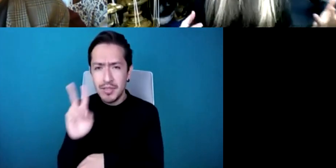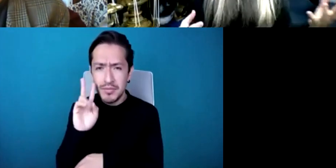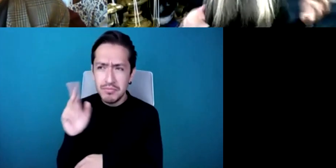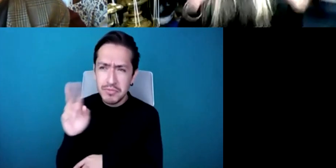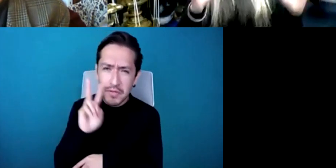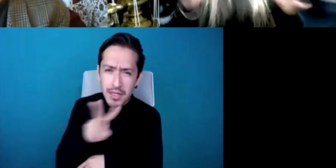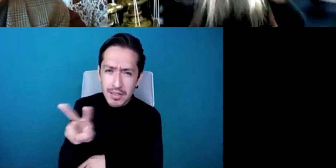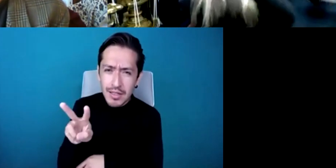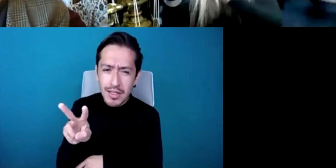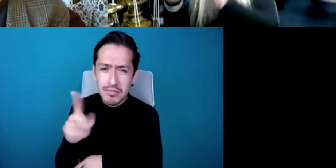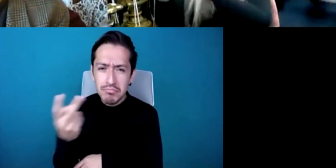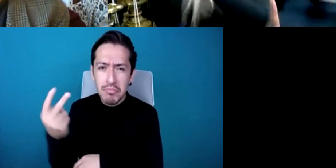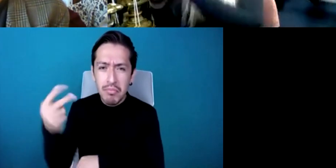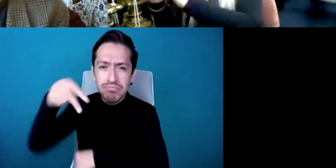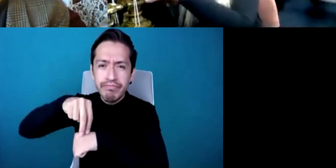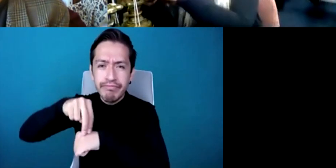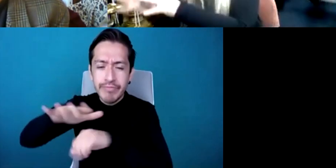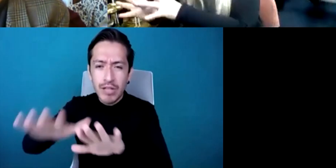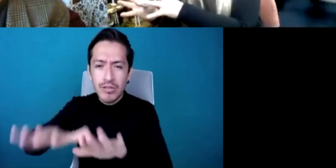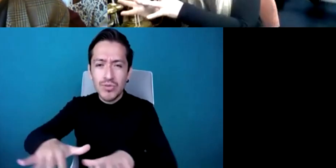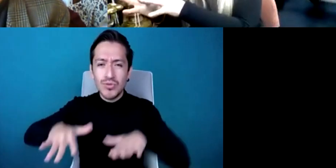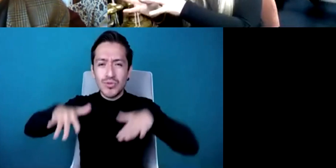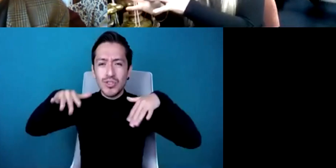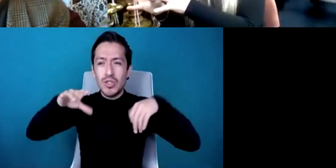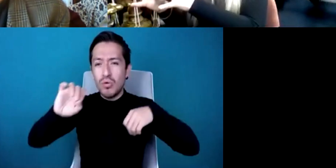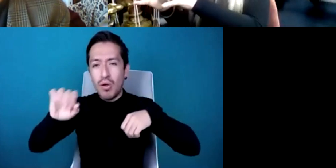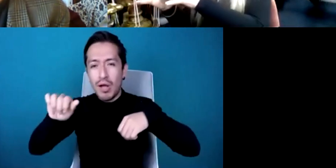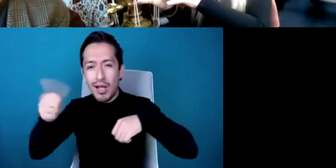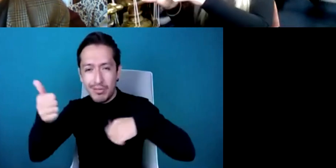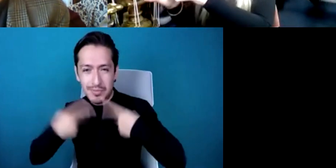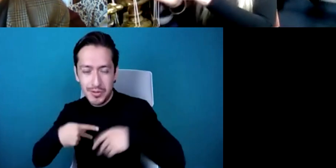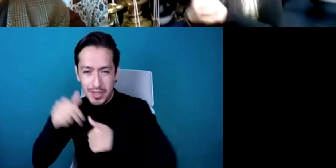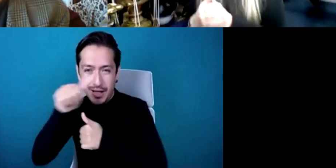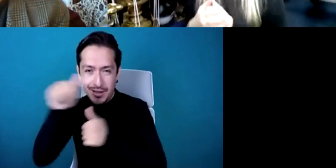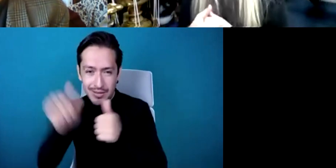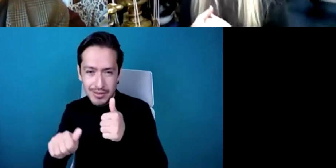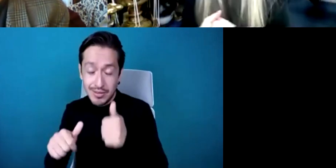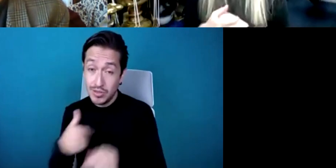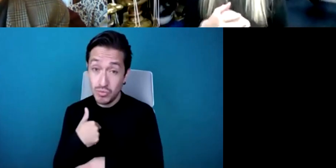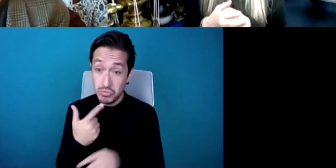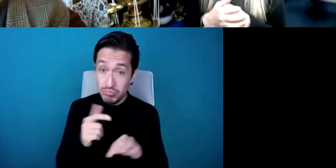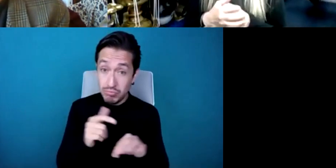so, I was just simply one of the musicians you know appearing on stage and I think you know